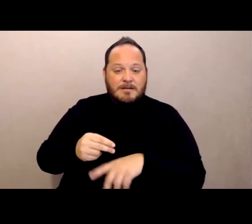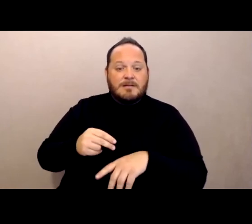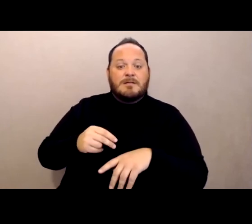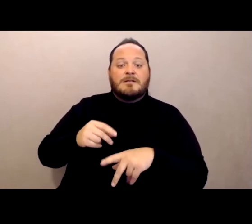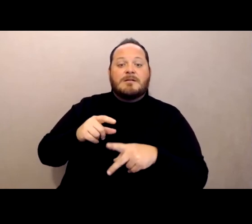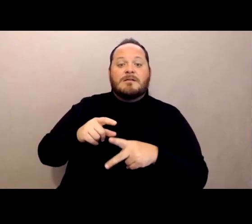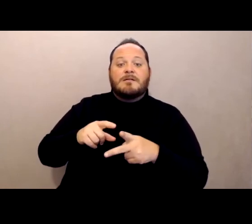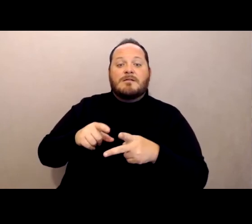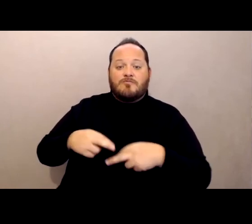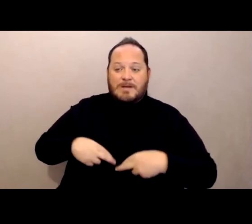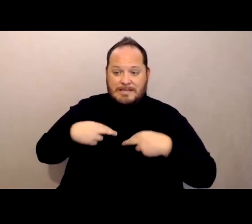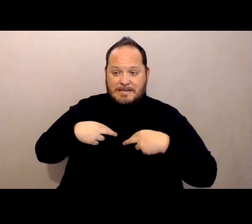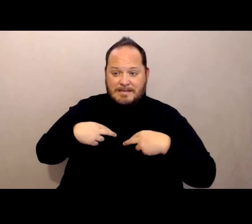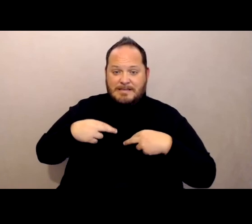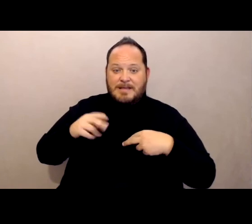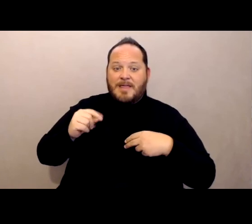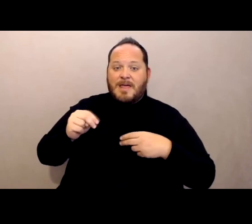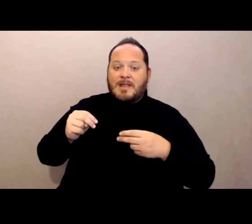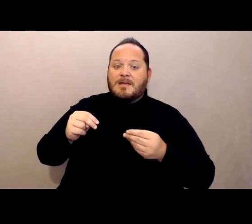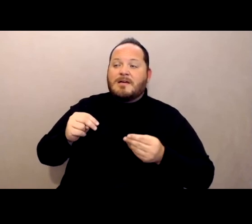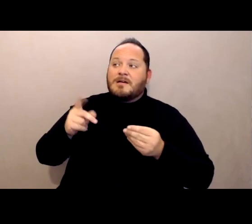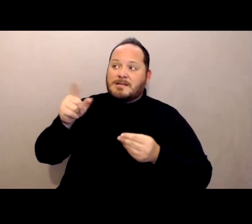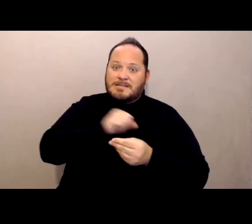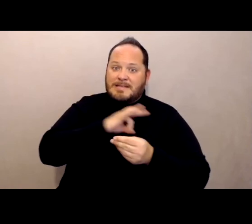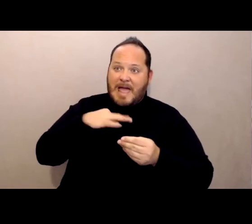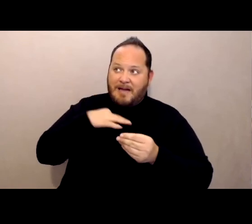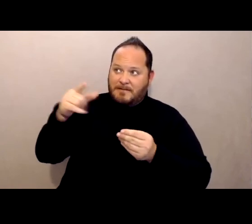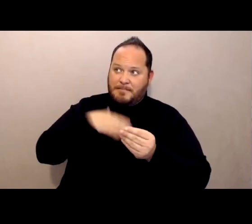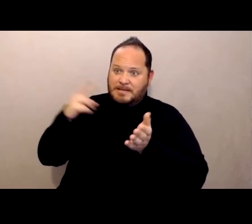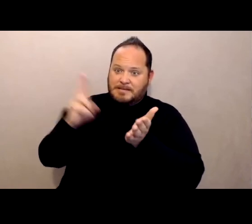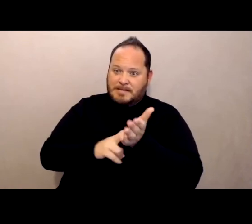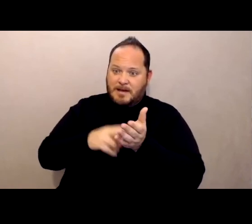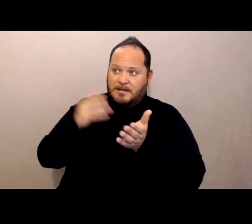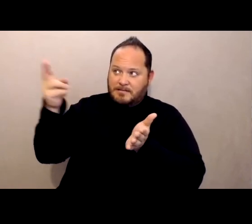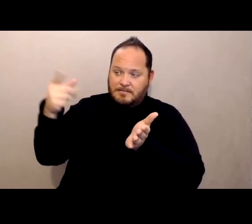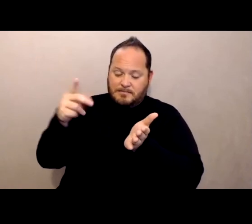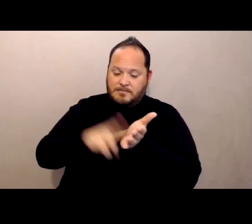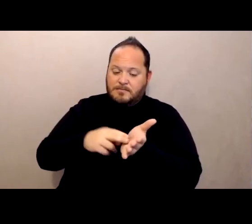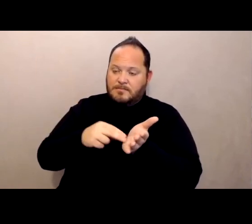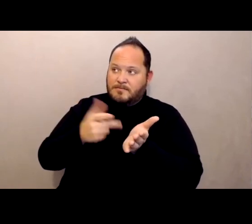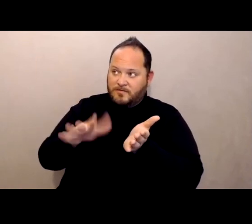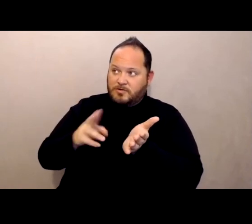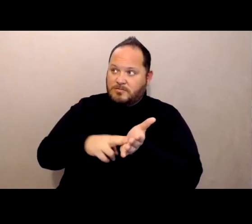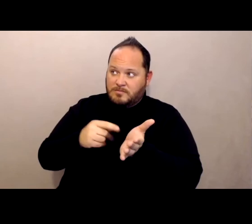and then give them to their employer. And so that was revealing health information of the employee to the employer.